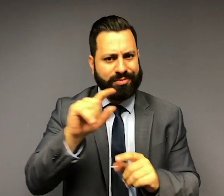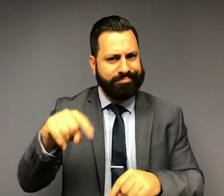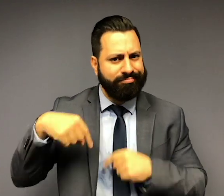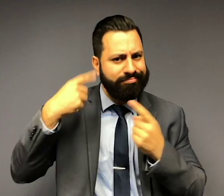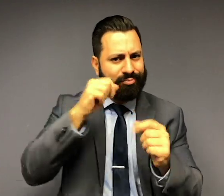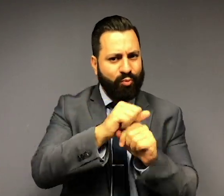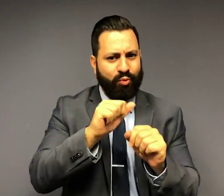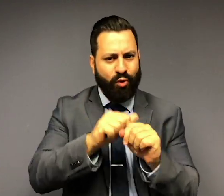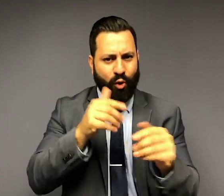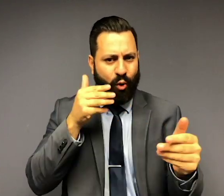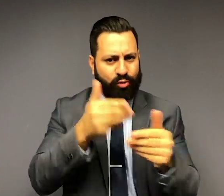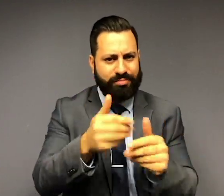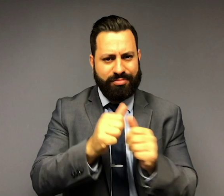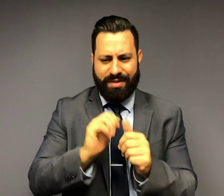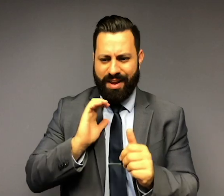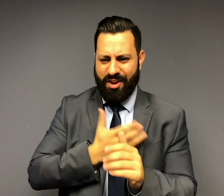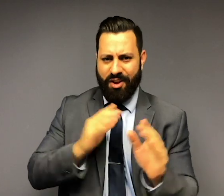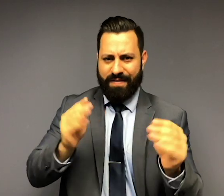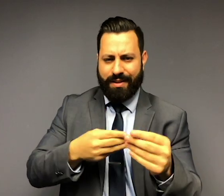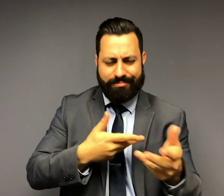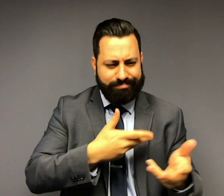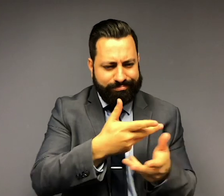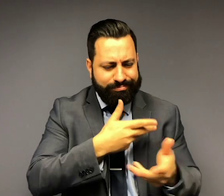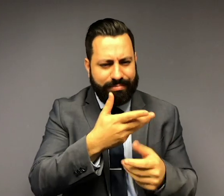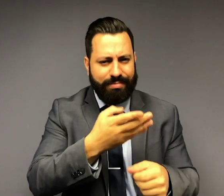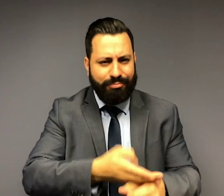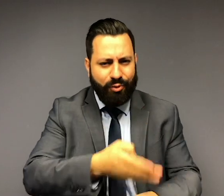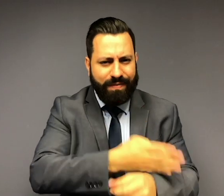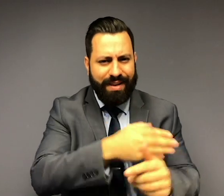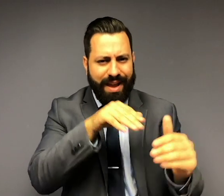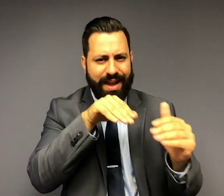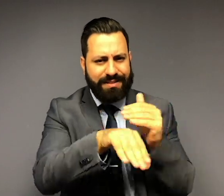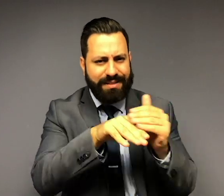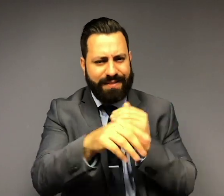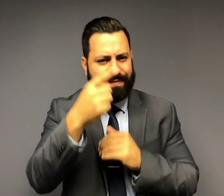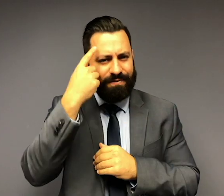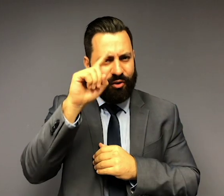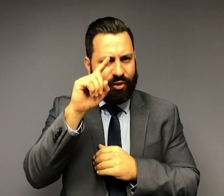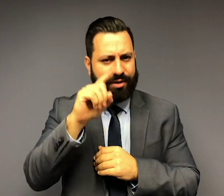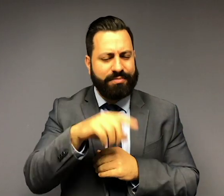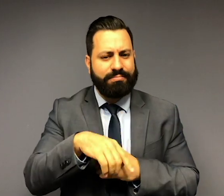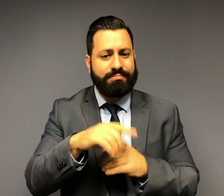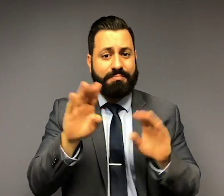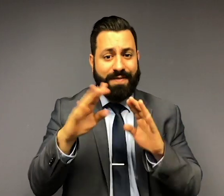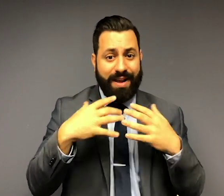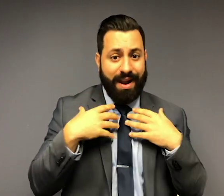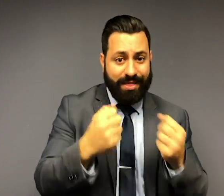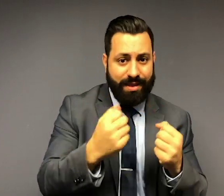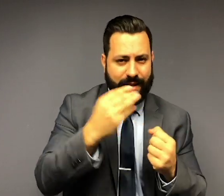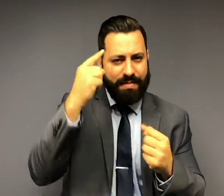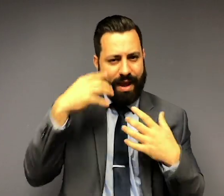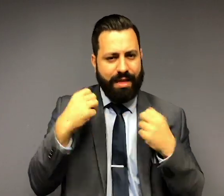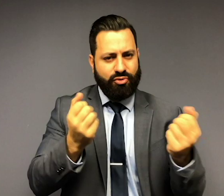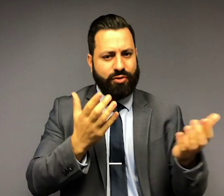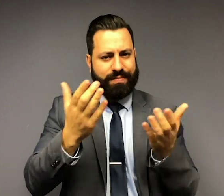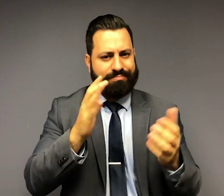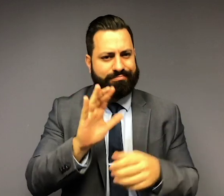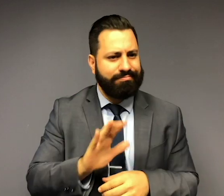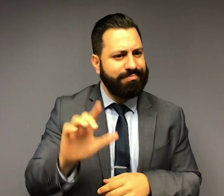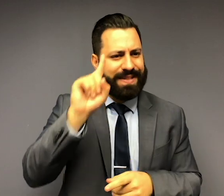She works closely with our office to improve access to behavioral health and mental health services